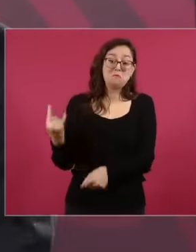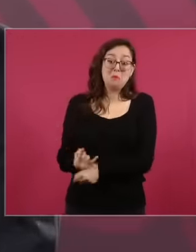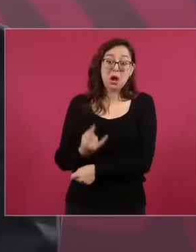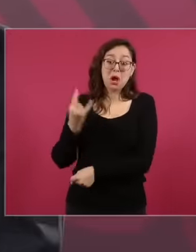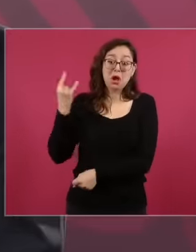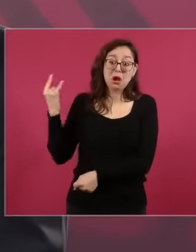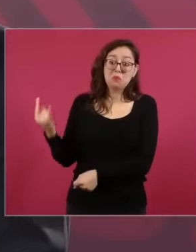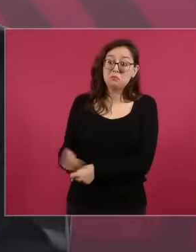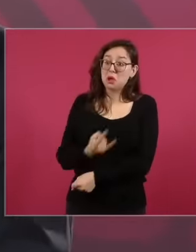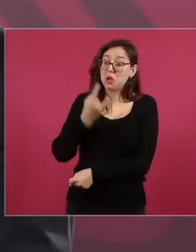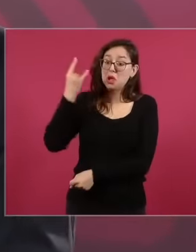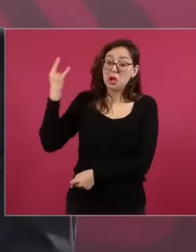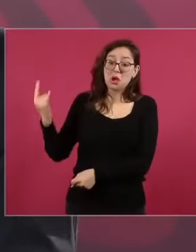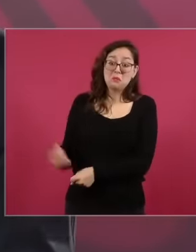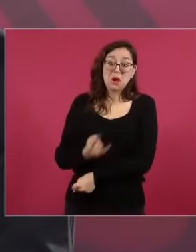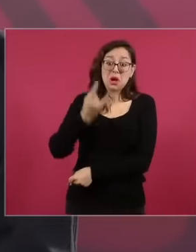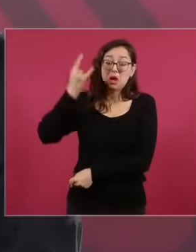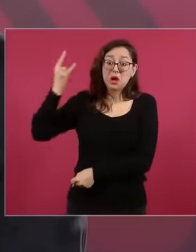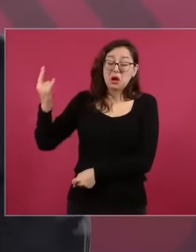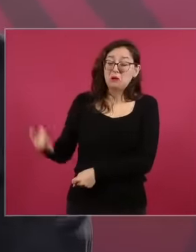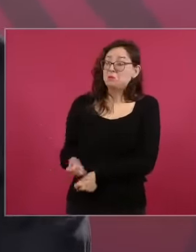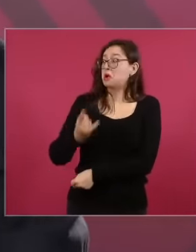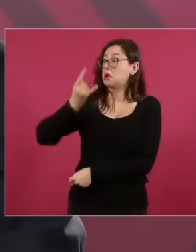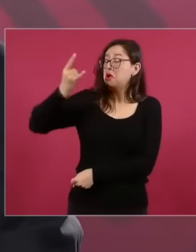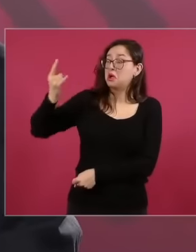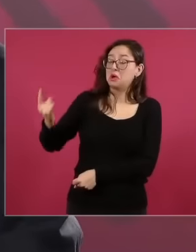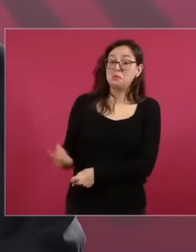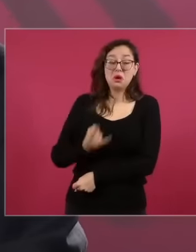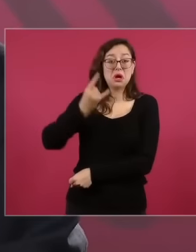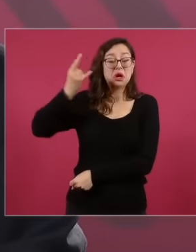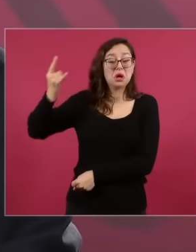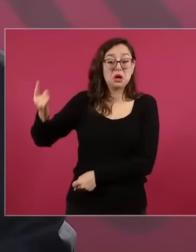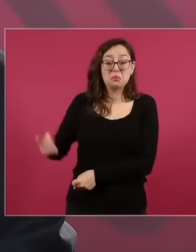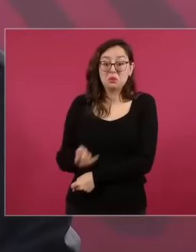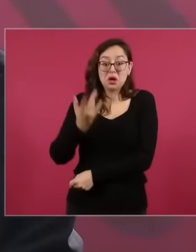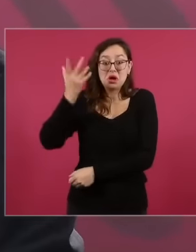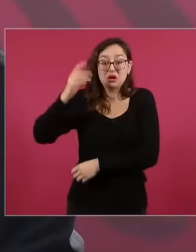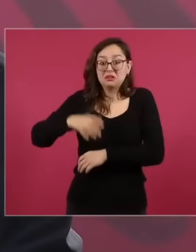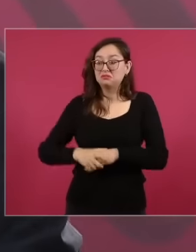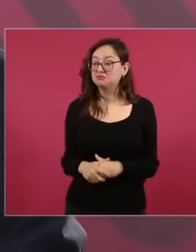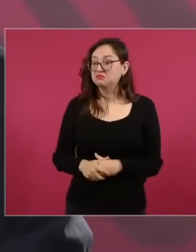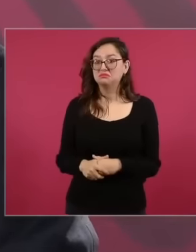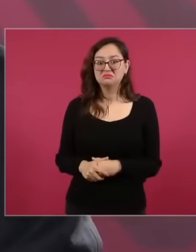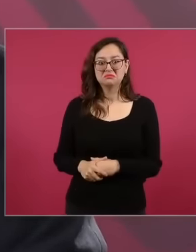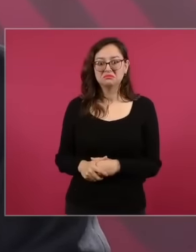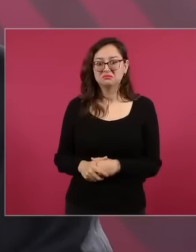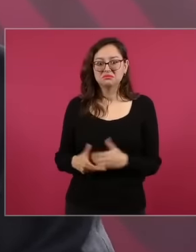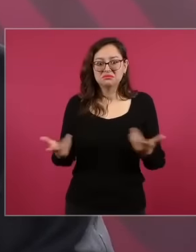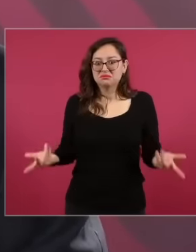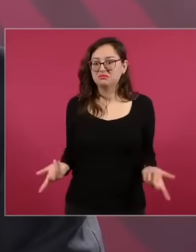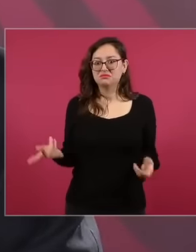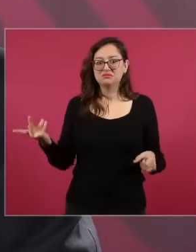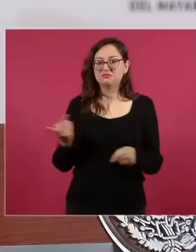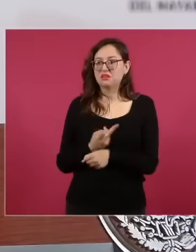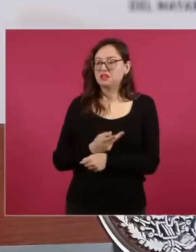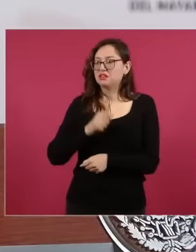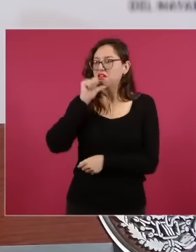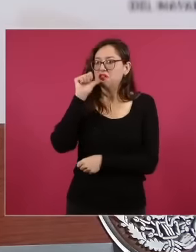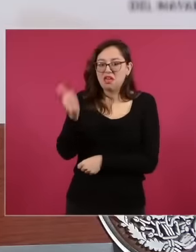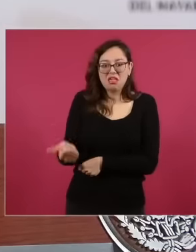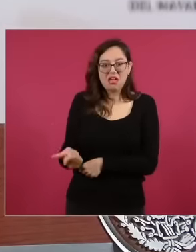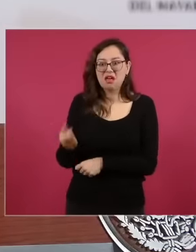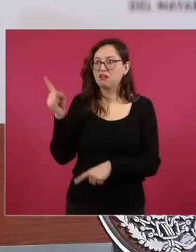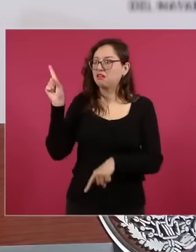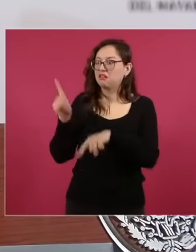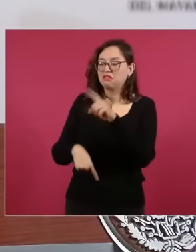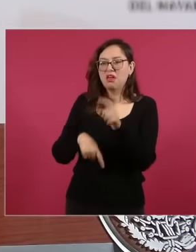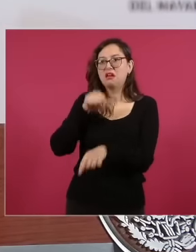and there are more and more crimes in Guanajuato and they don't move him